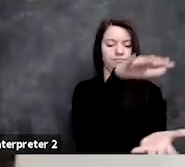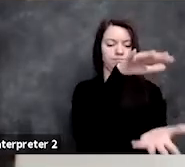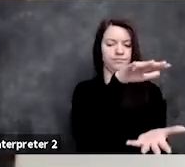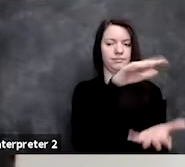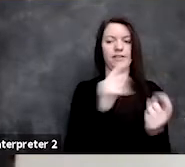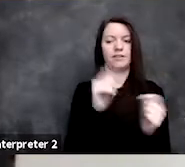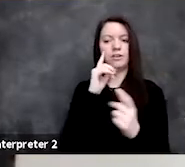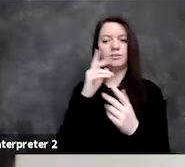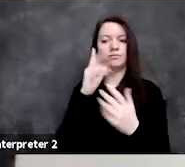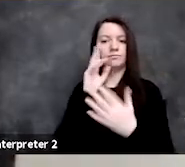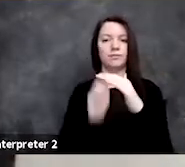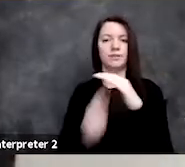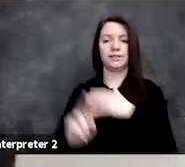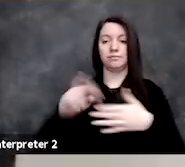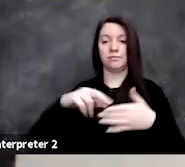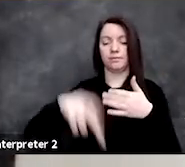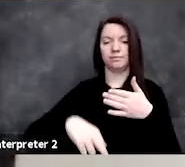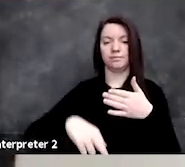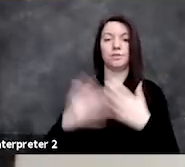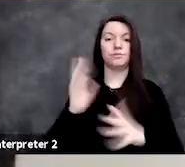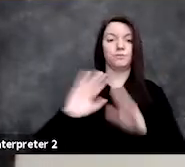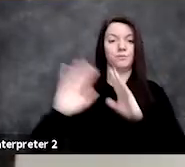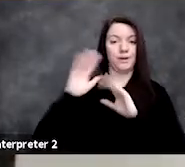So in prior work during my PhD